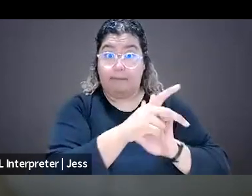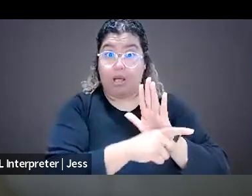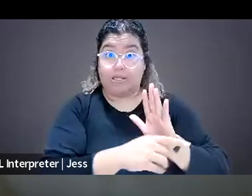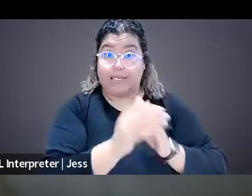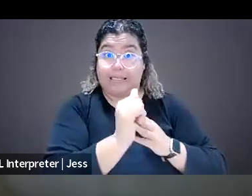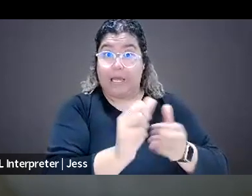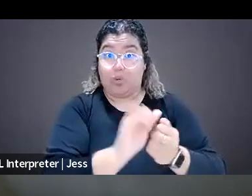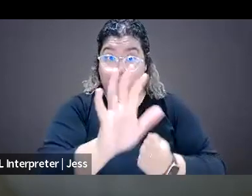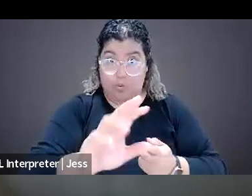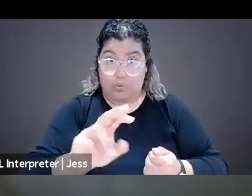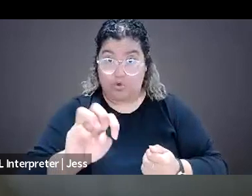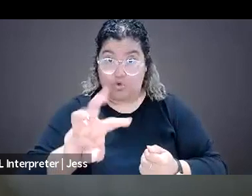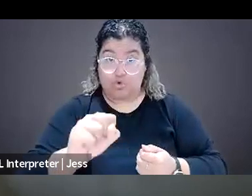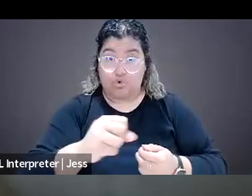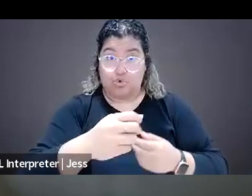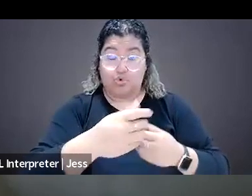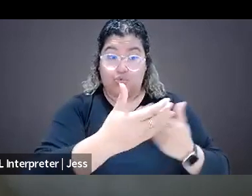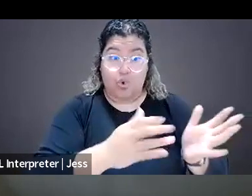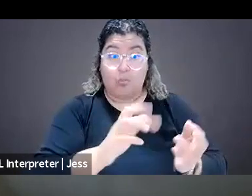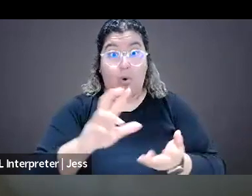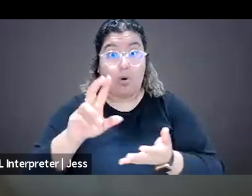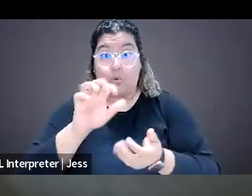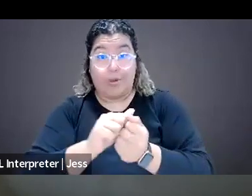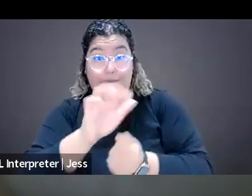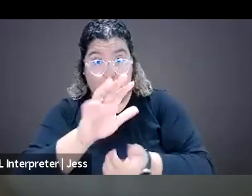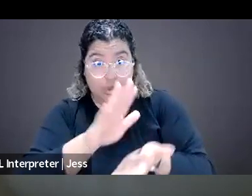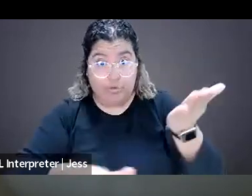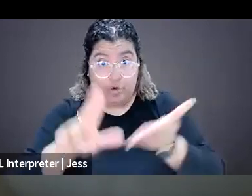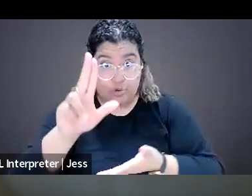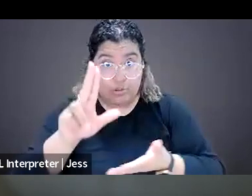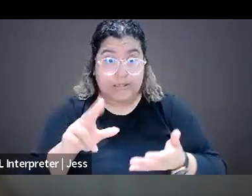or even with universities, I think it's really important to understand